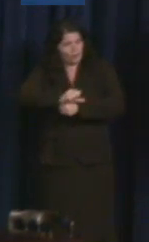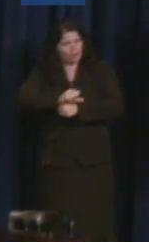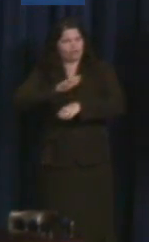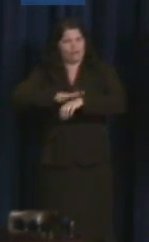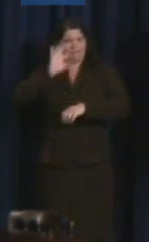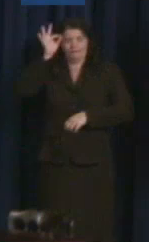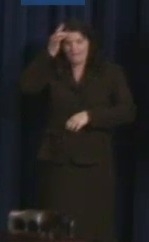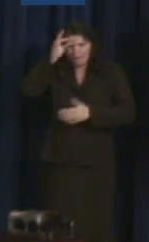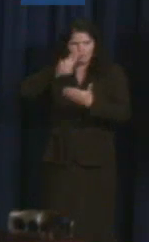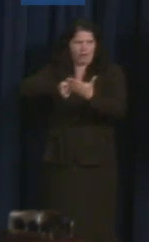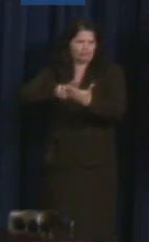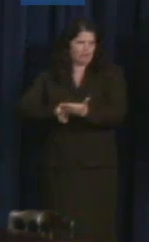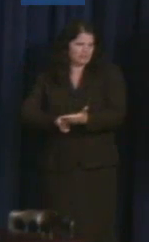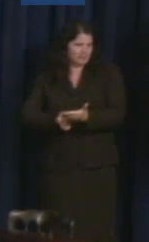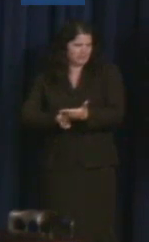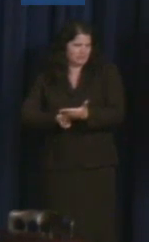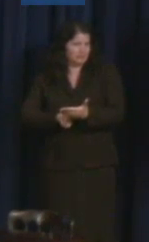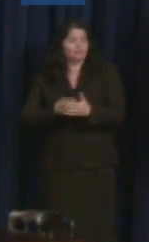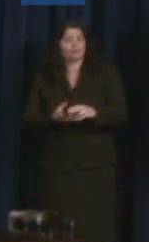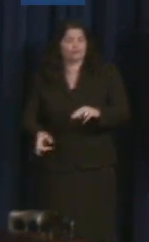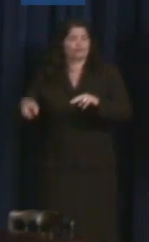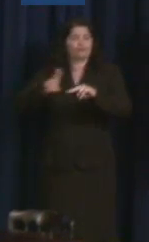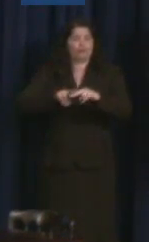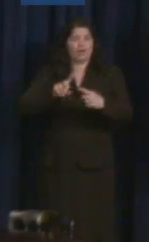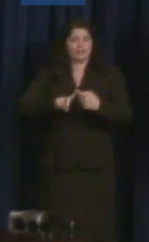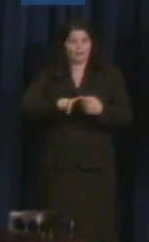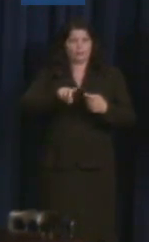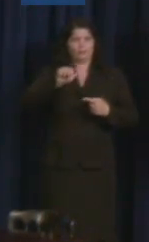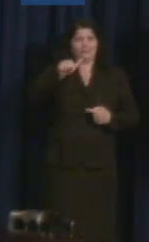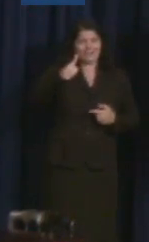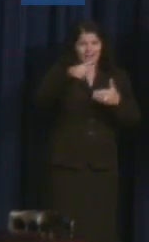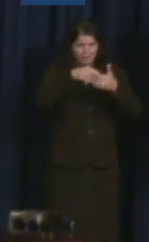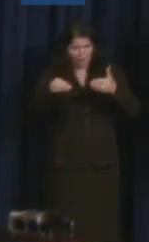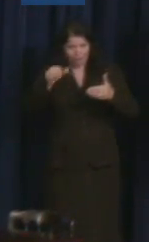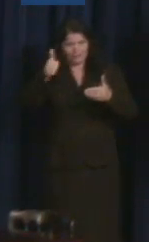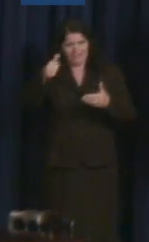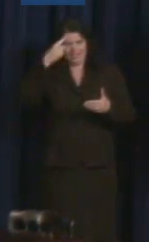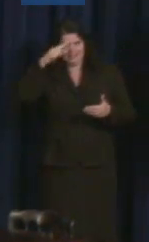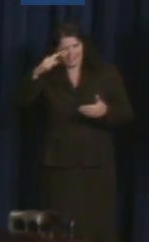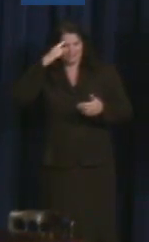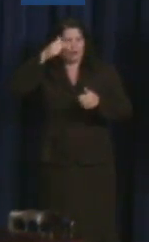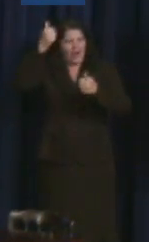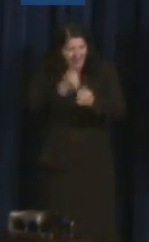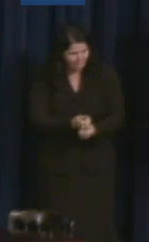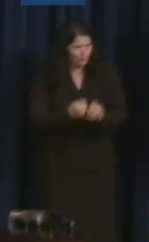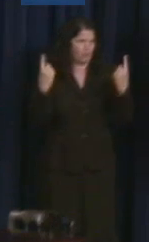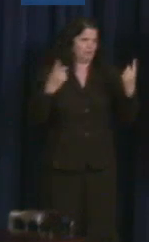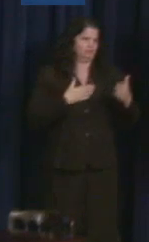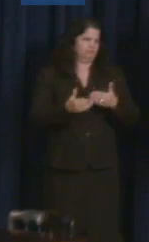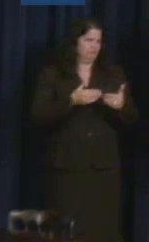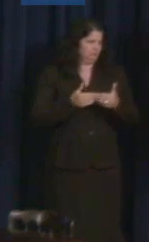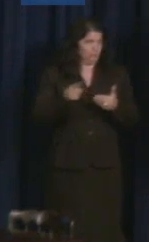10 point -- $10.10 for everyone. Under current law, workers whose productivity is